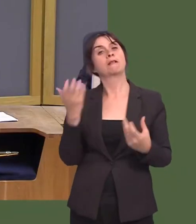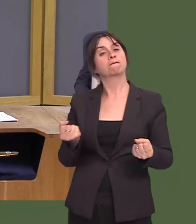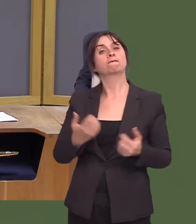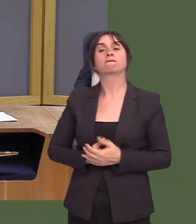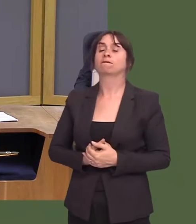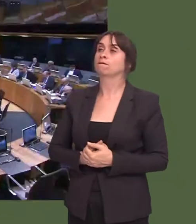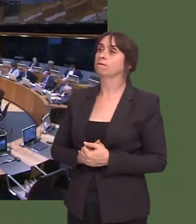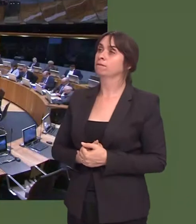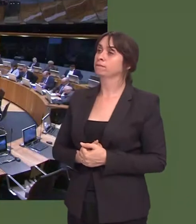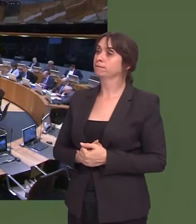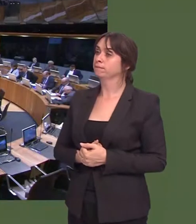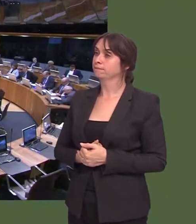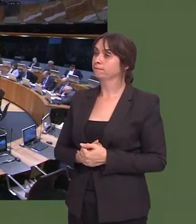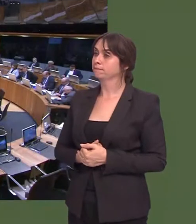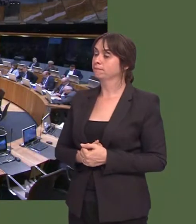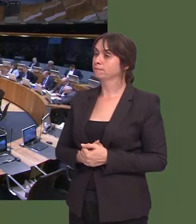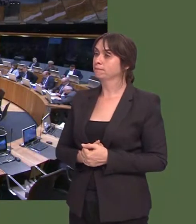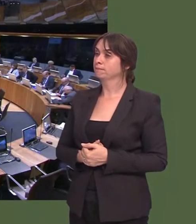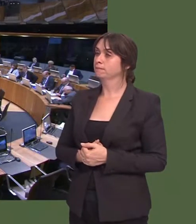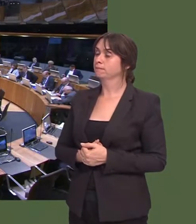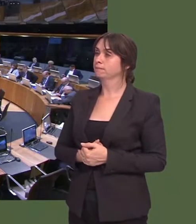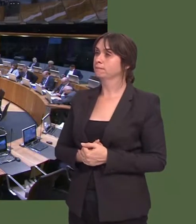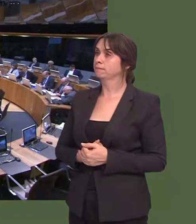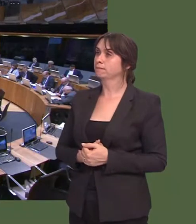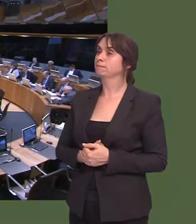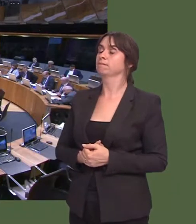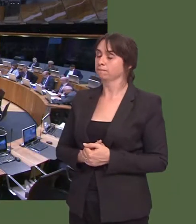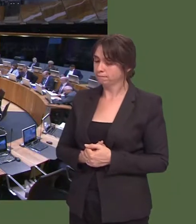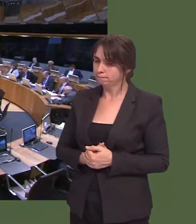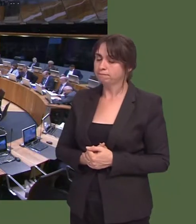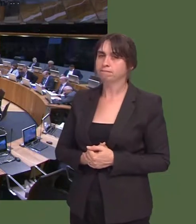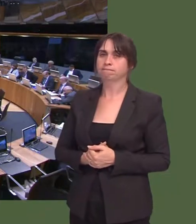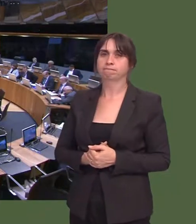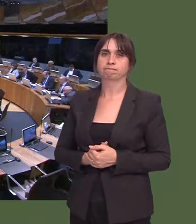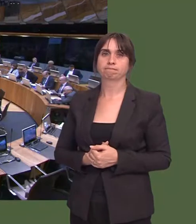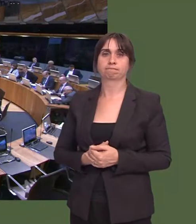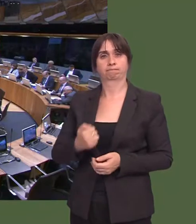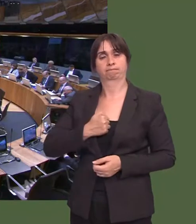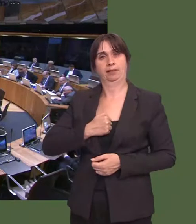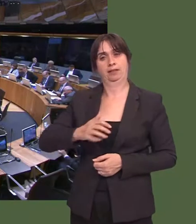Mae yna siom fawr wedi bod yn fy etholaeth i wrth i ddisgyblion blwyddyn 10 a 12 glywed